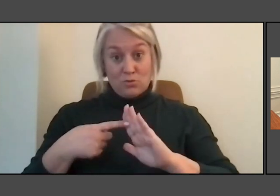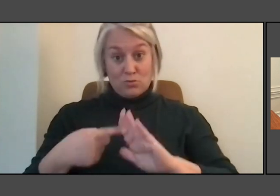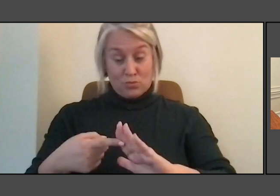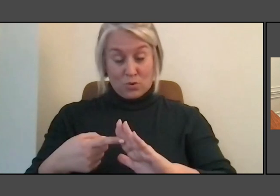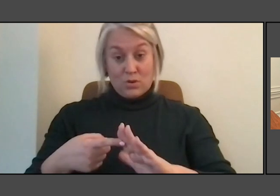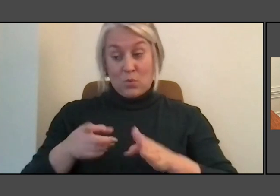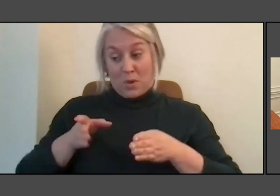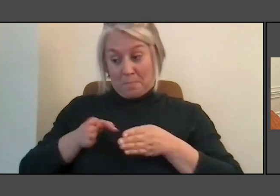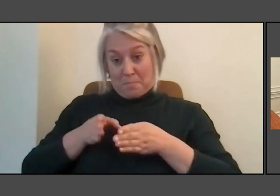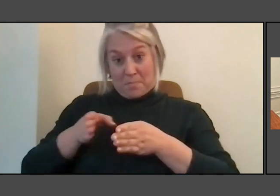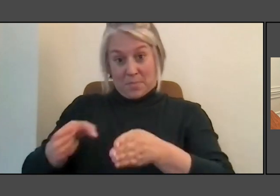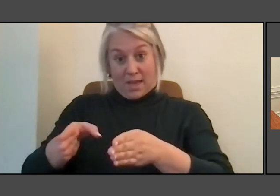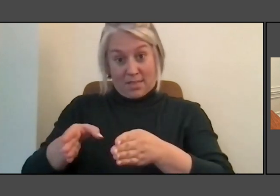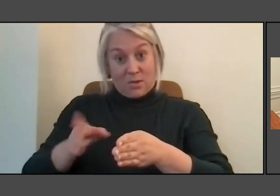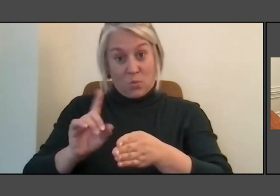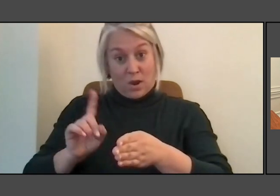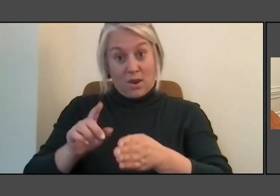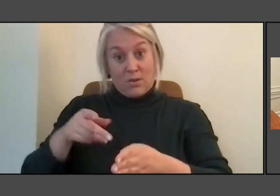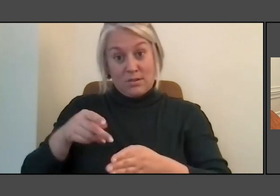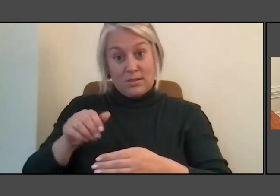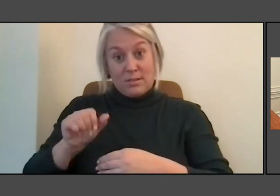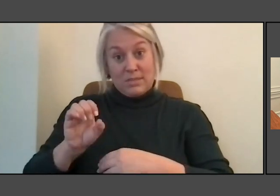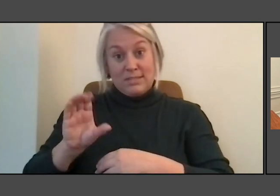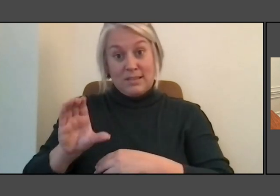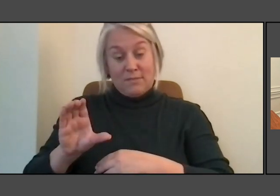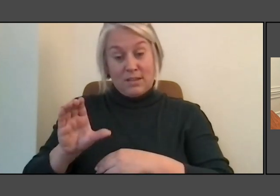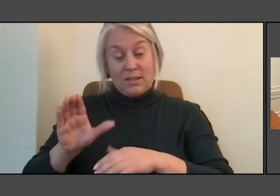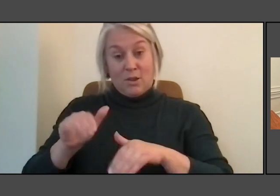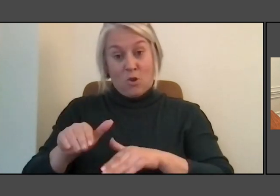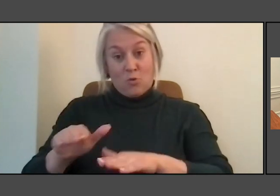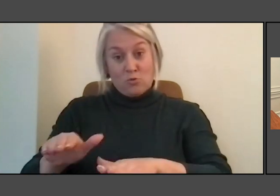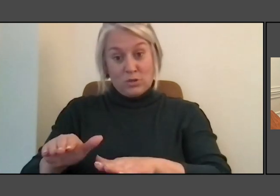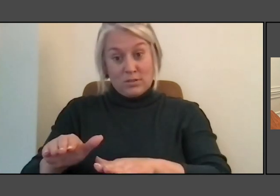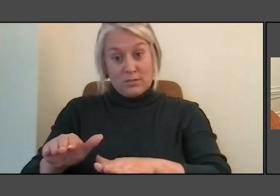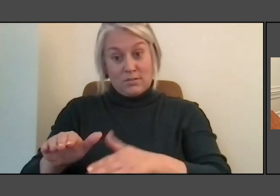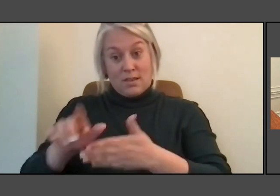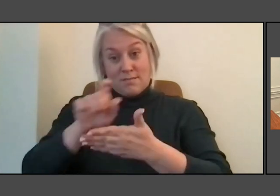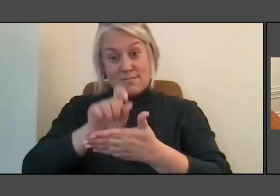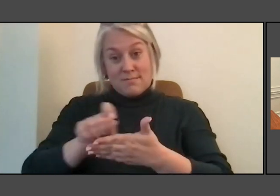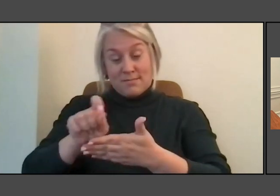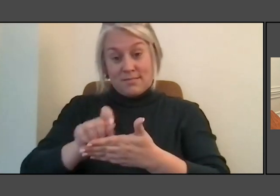and on it is inscribed Lewis and Clark's notes of of their whole travels.